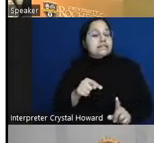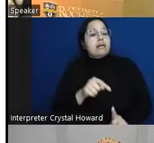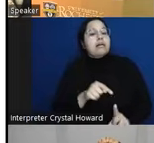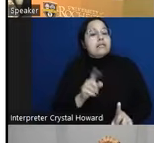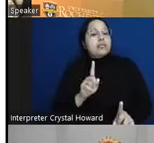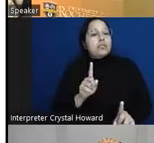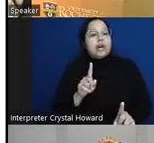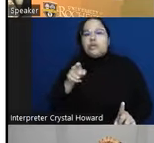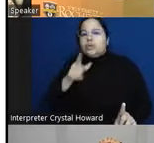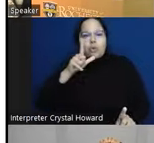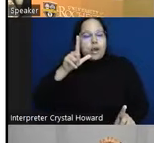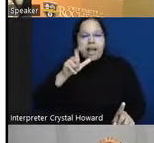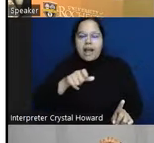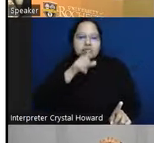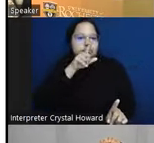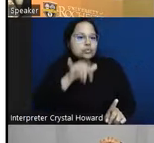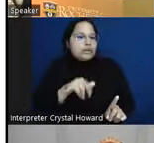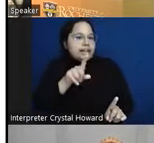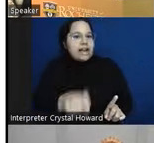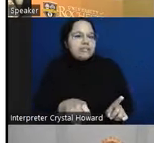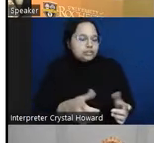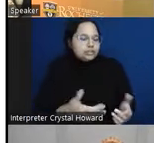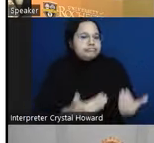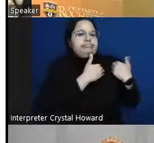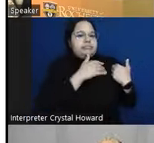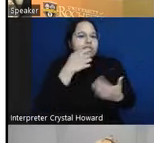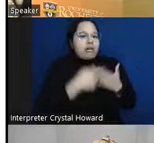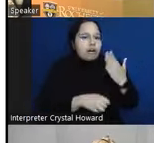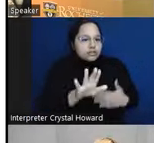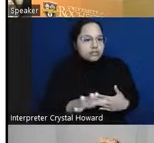of your mistaken prediction that gets shared among a large population reduces the Damage Done by the